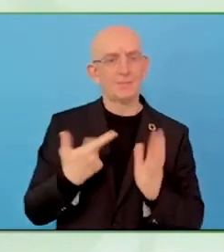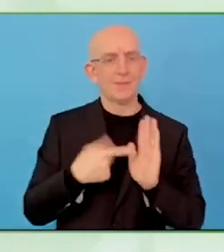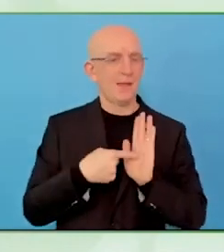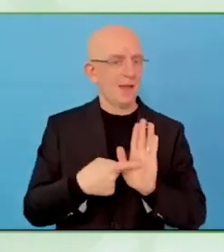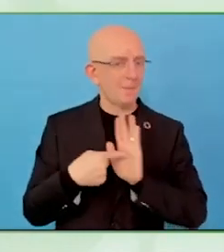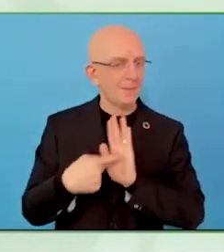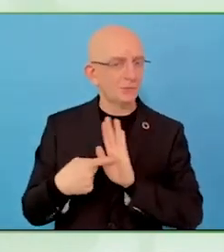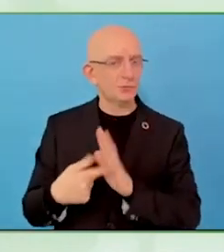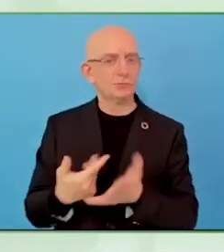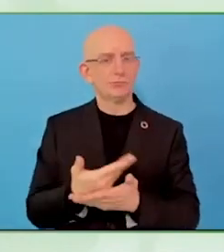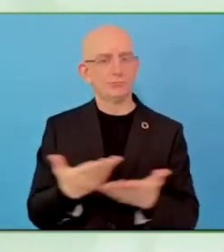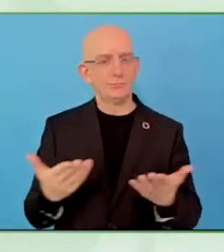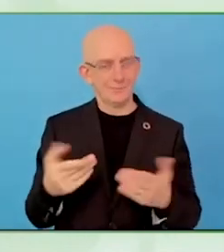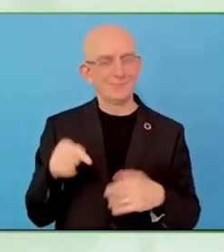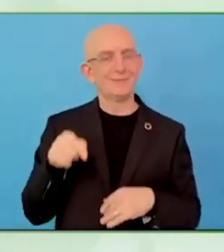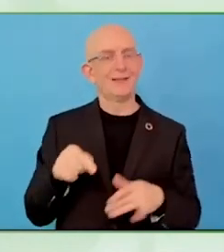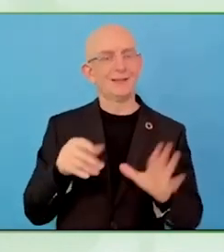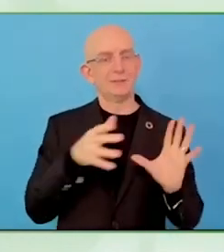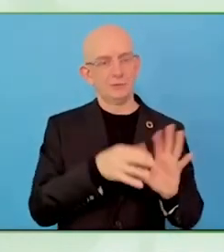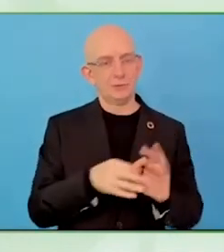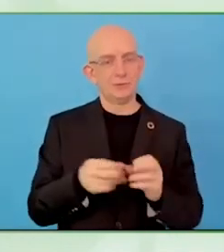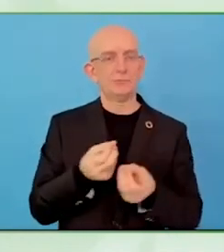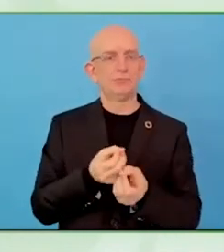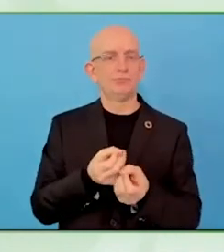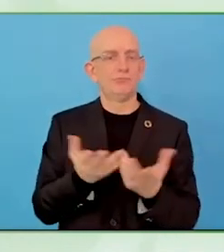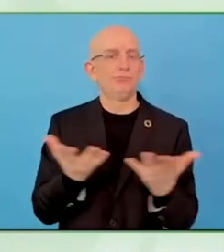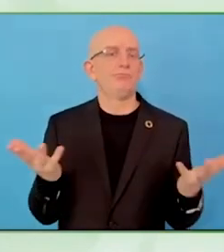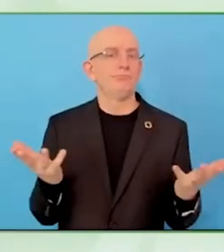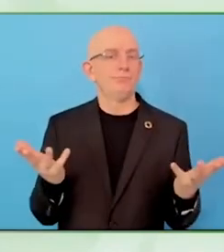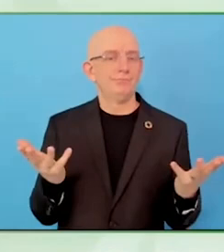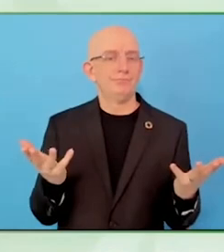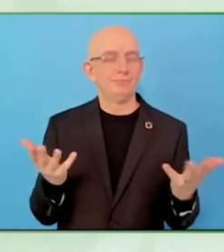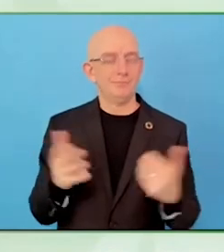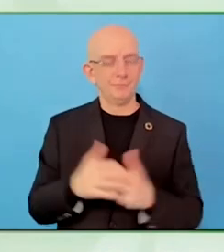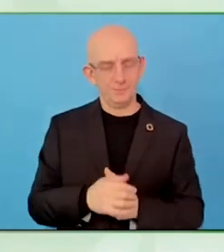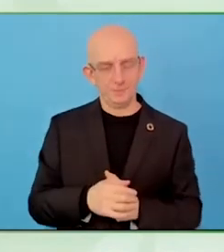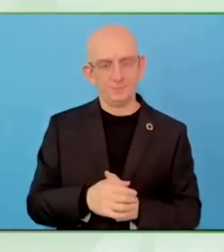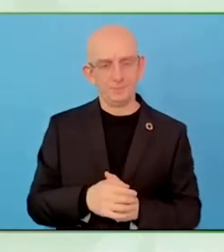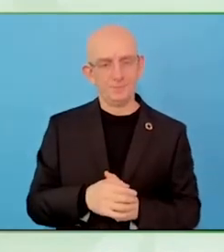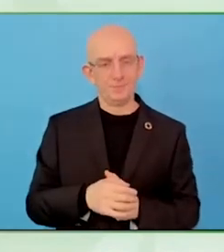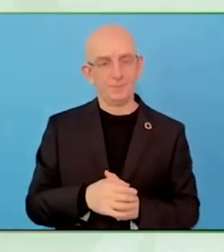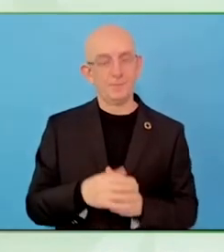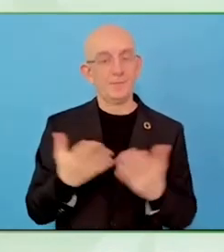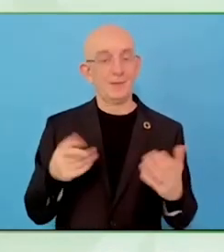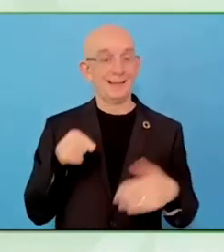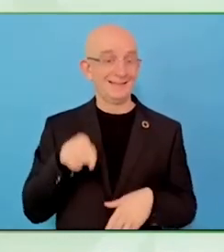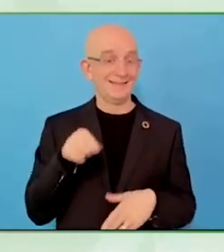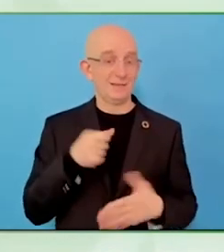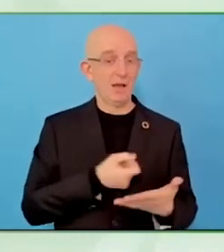for inclusion because… of course, access to real life because people